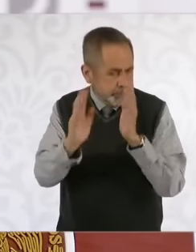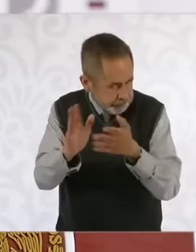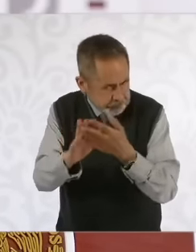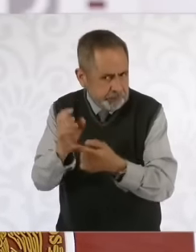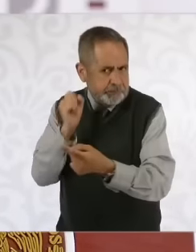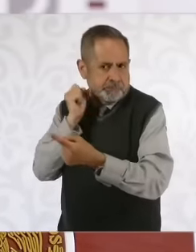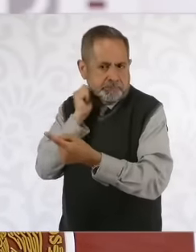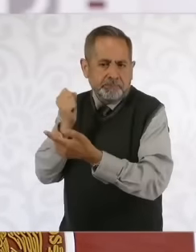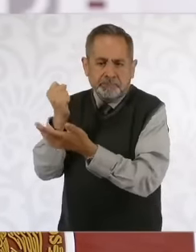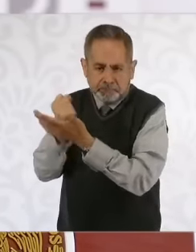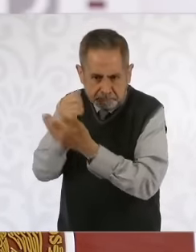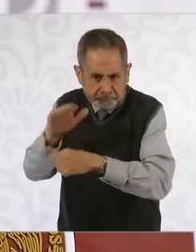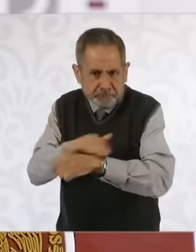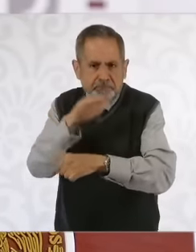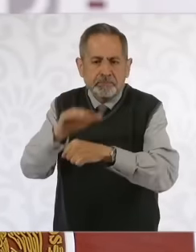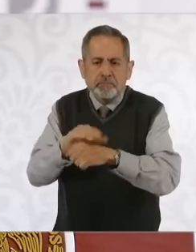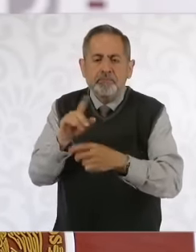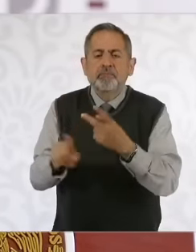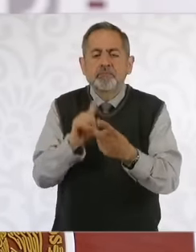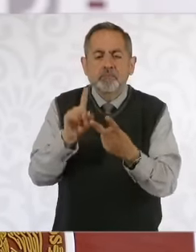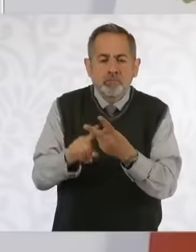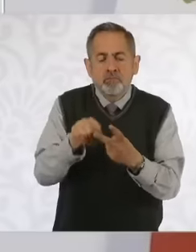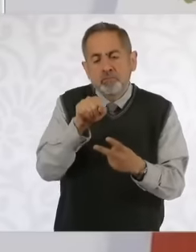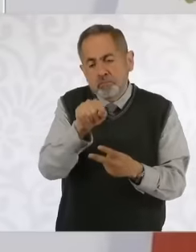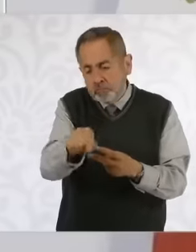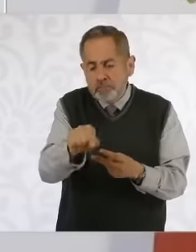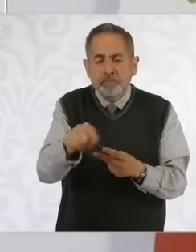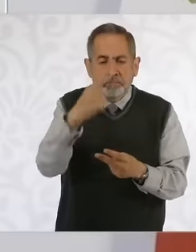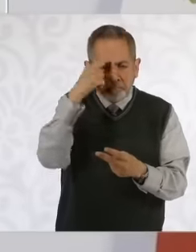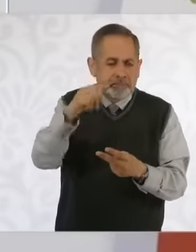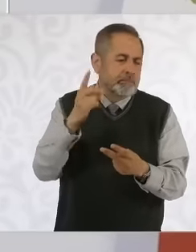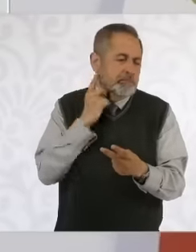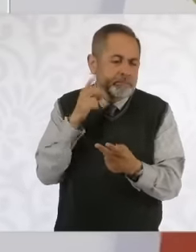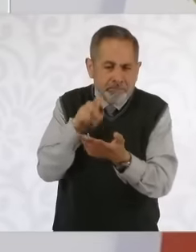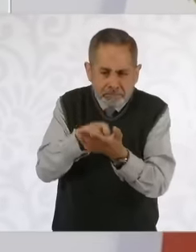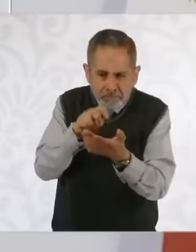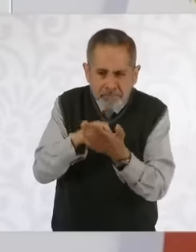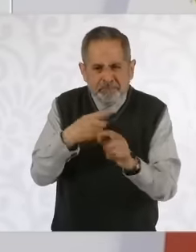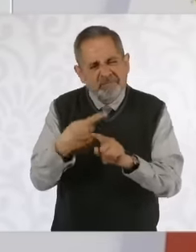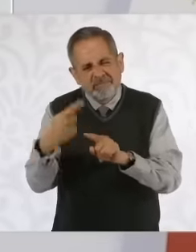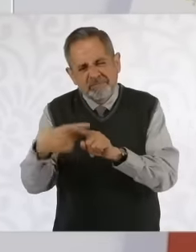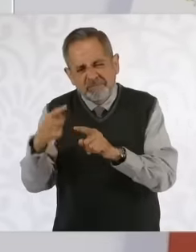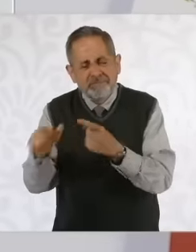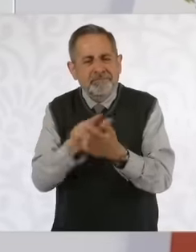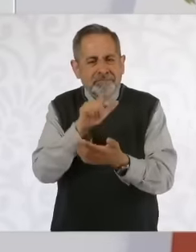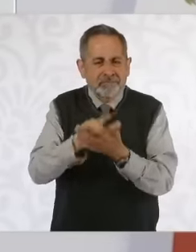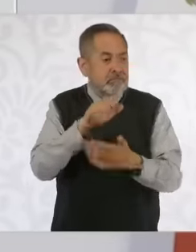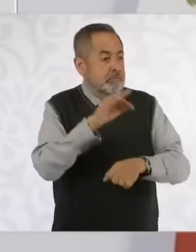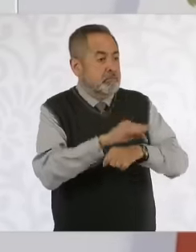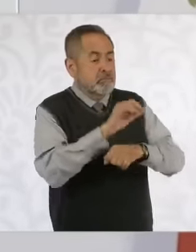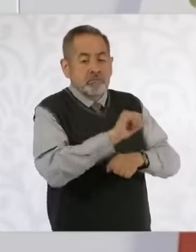the constitutional one is missing all the eh of different laws for the protection of women